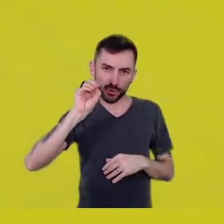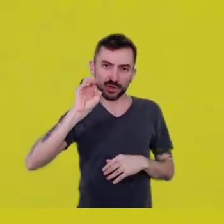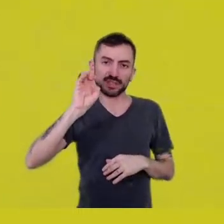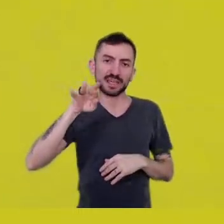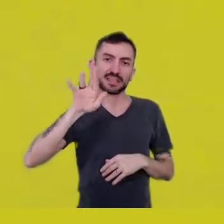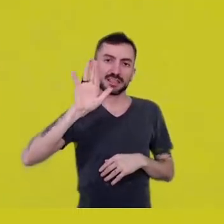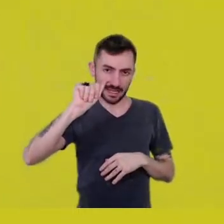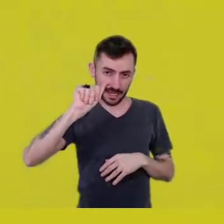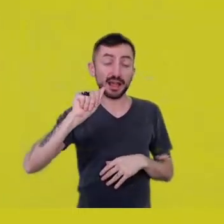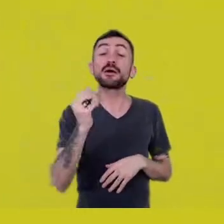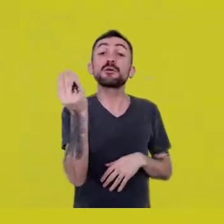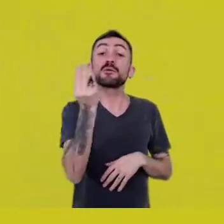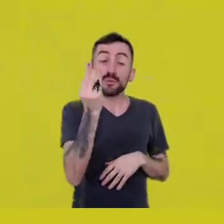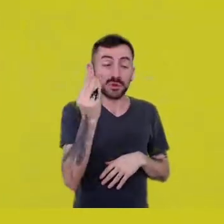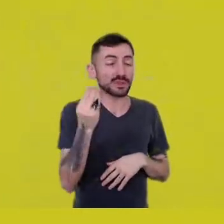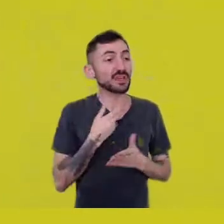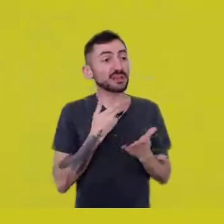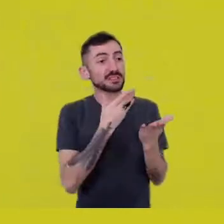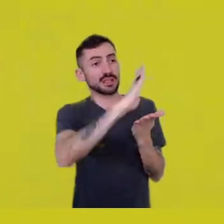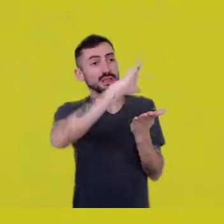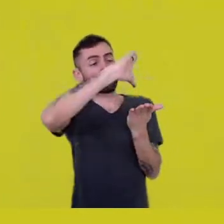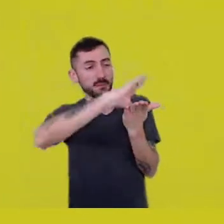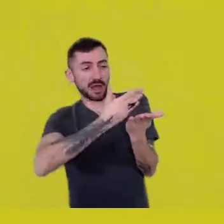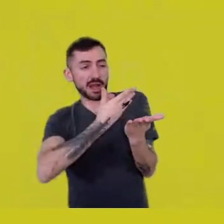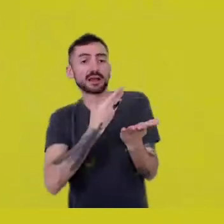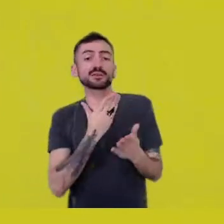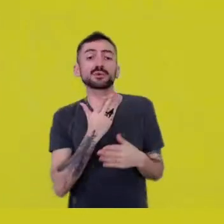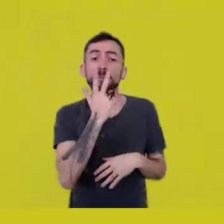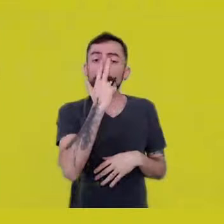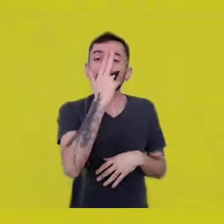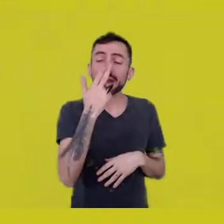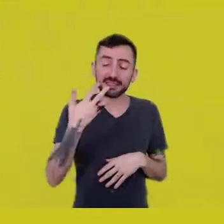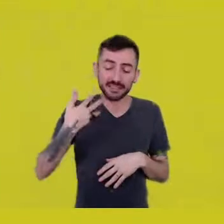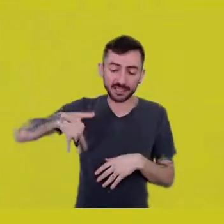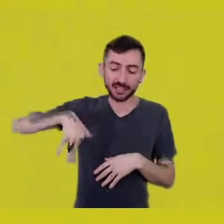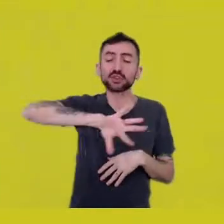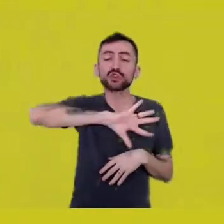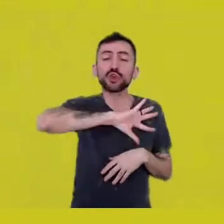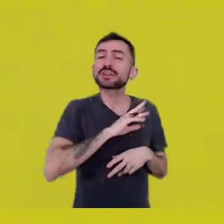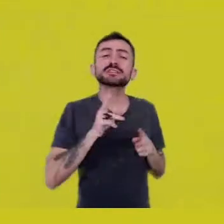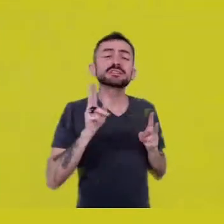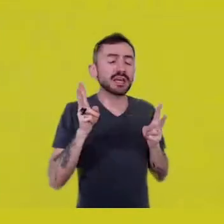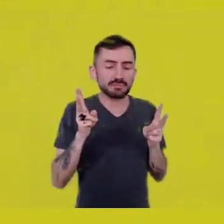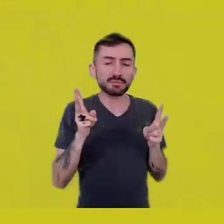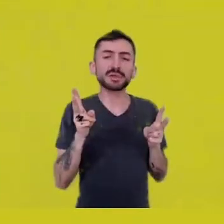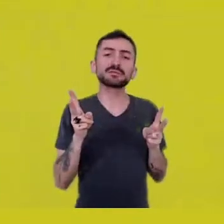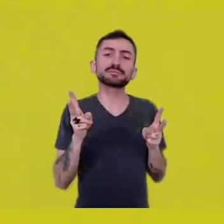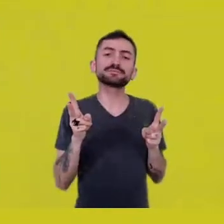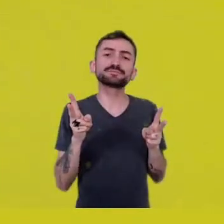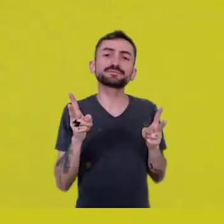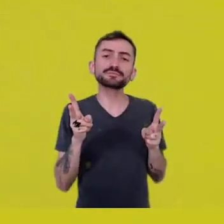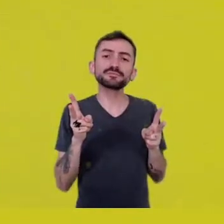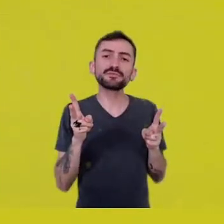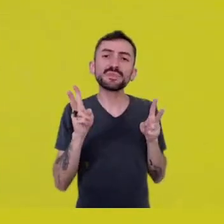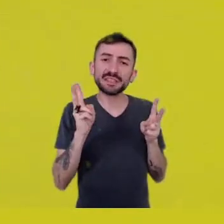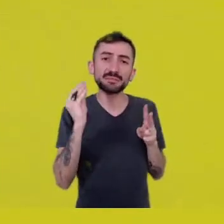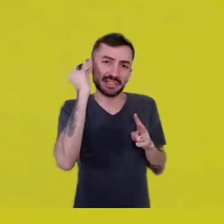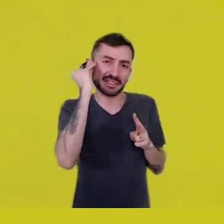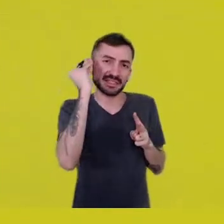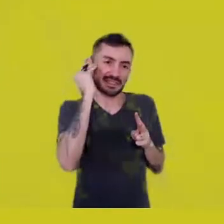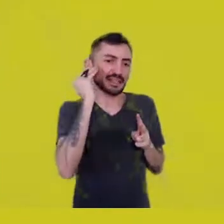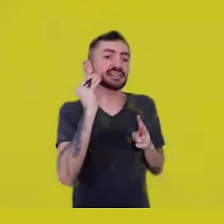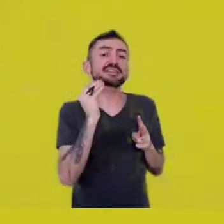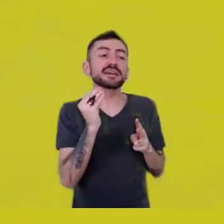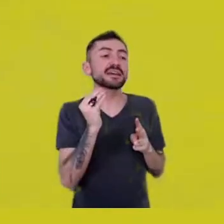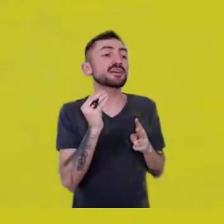and to an almost... sanitary procedure concerning life,